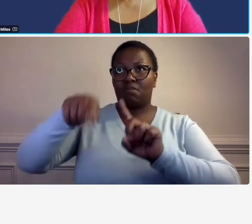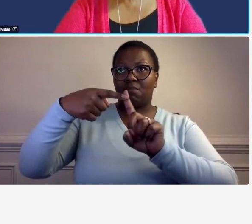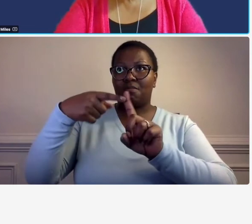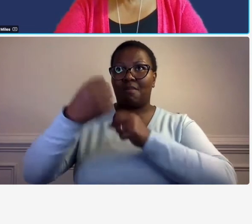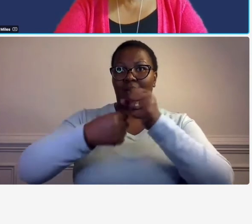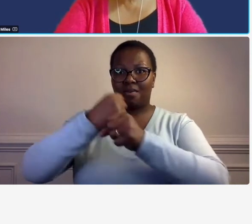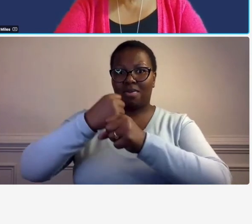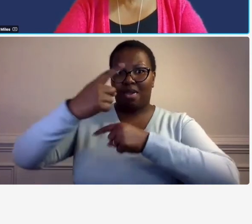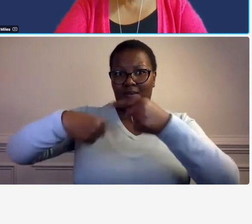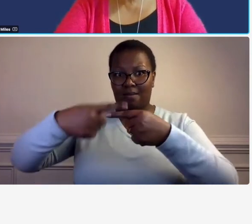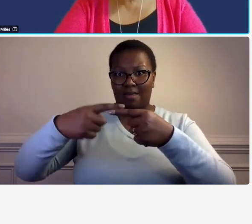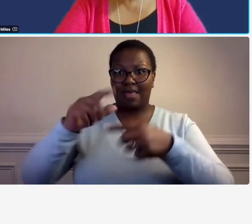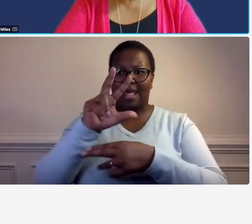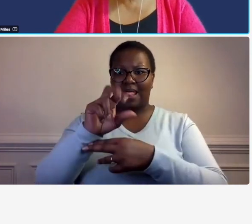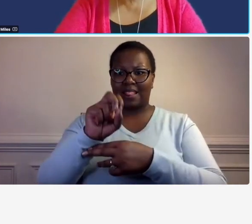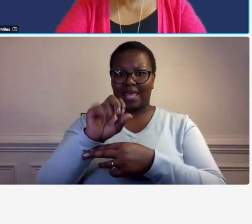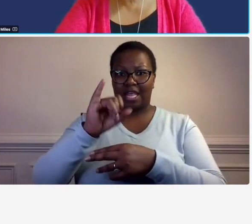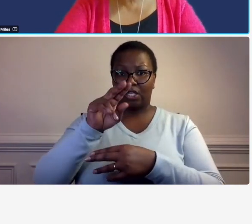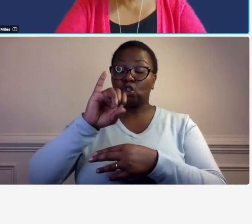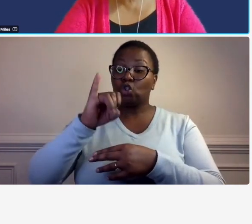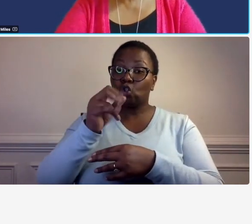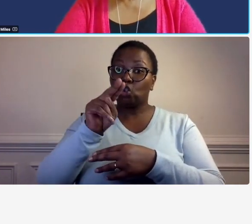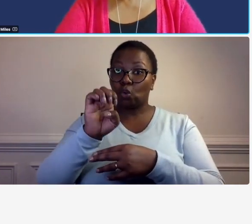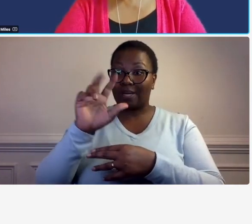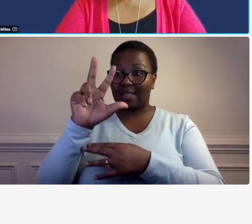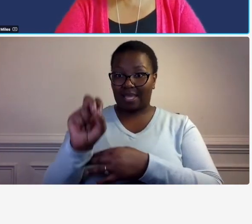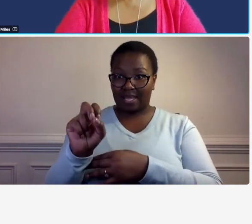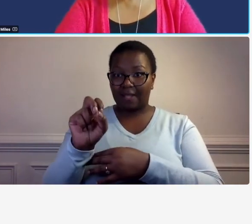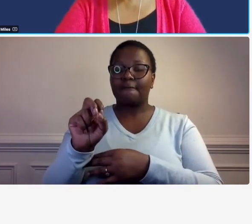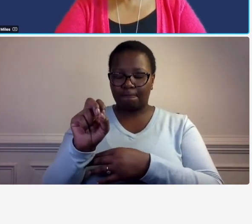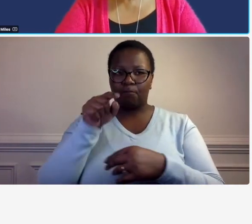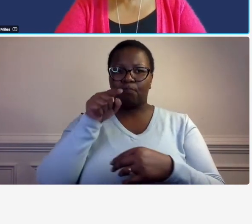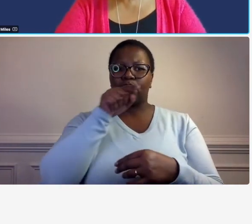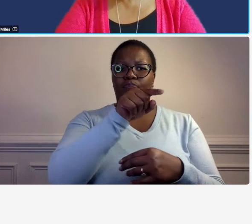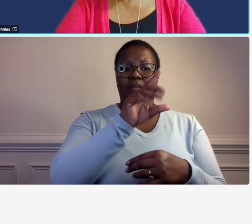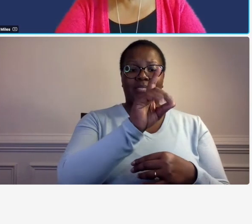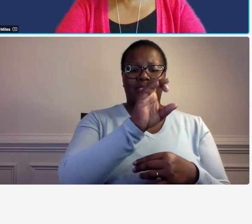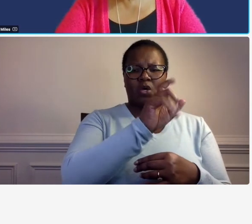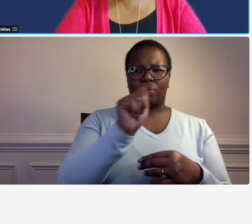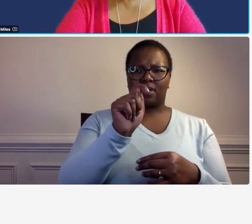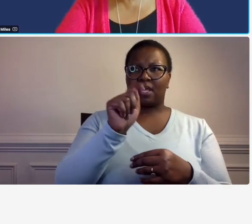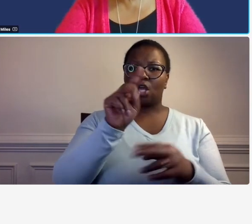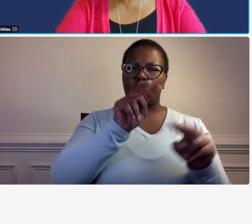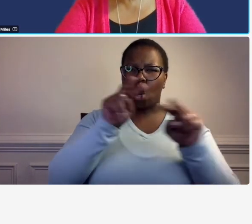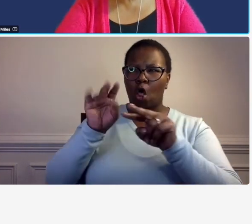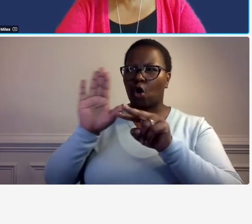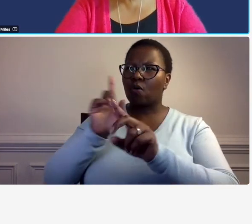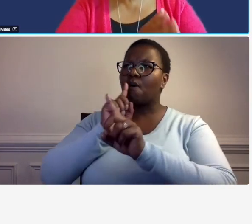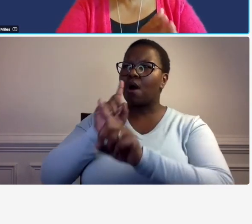the dots look at that they look at your answers and let me tell you the way some icq's internal